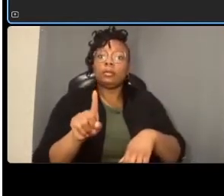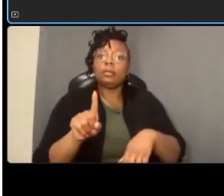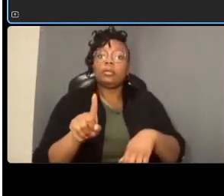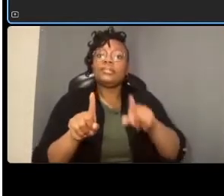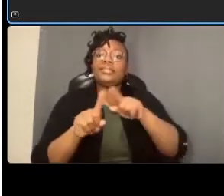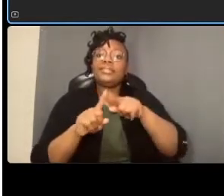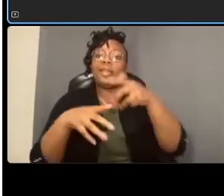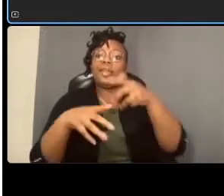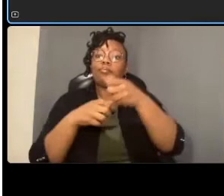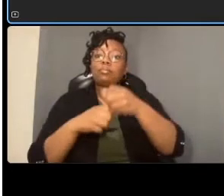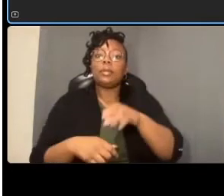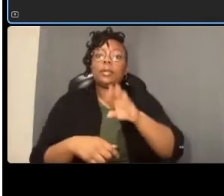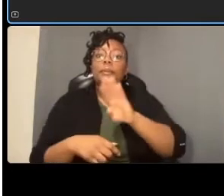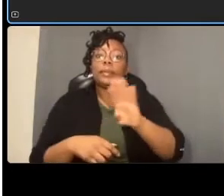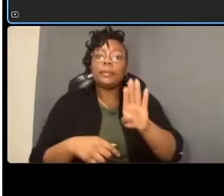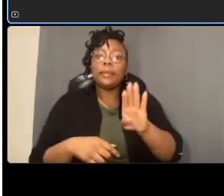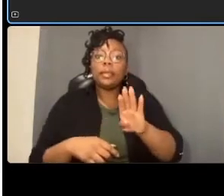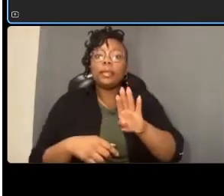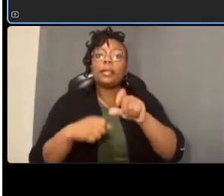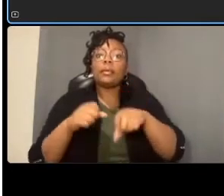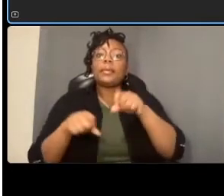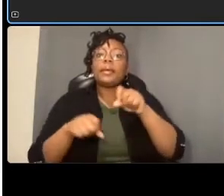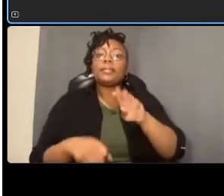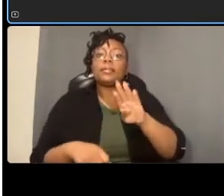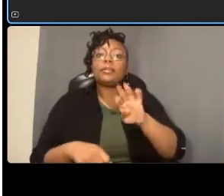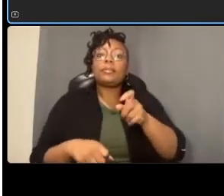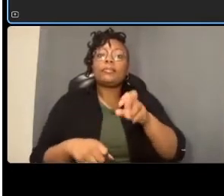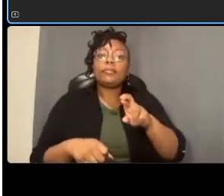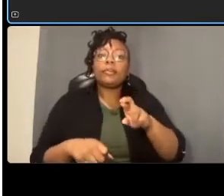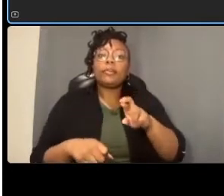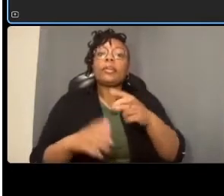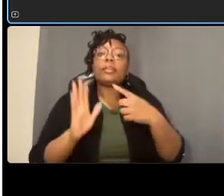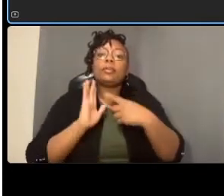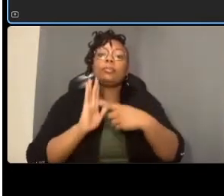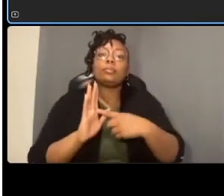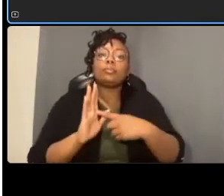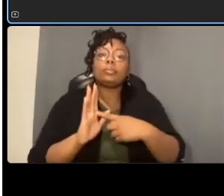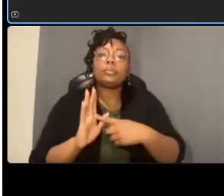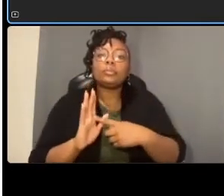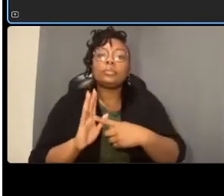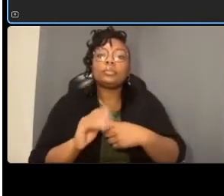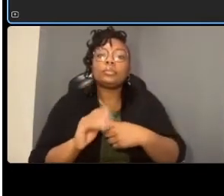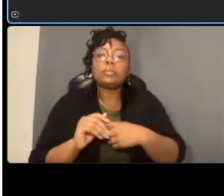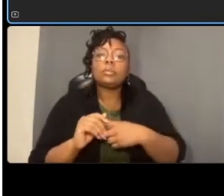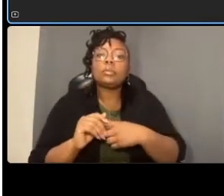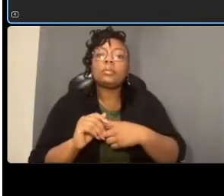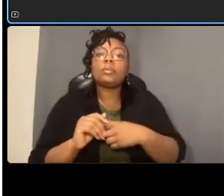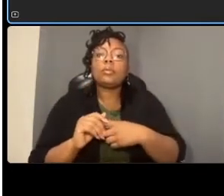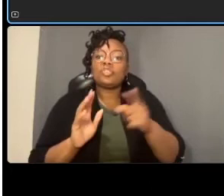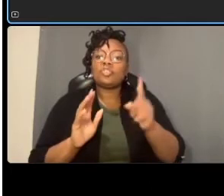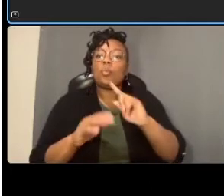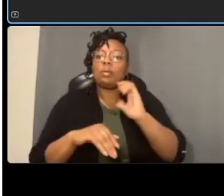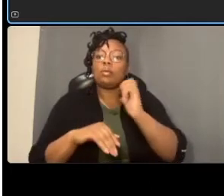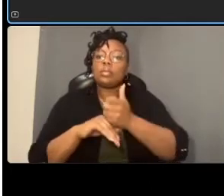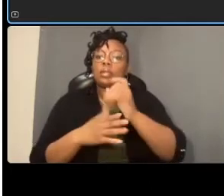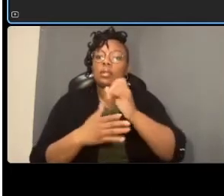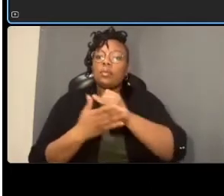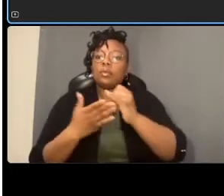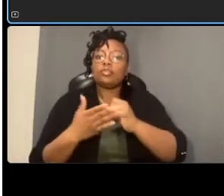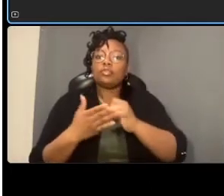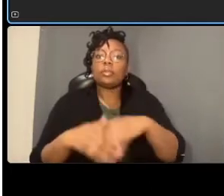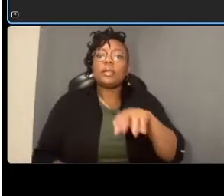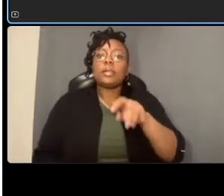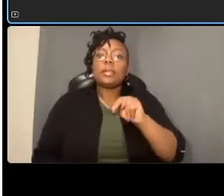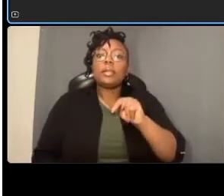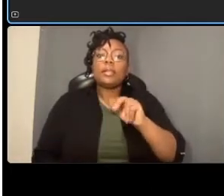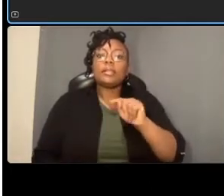buffer and then we would show a width for that on the drawing as well ntor is the um no turn on red